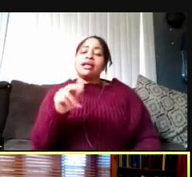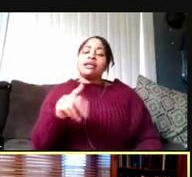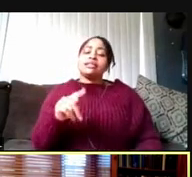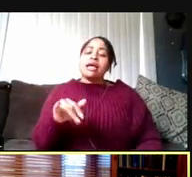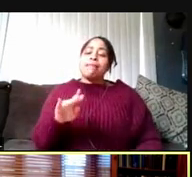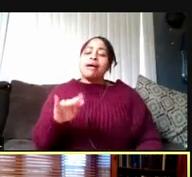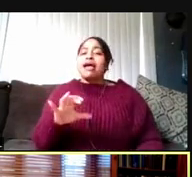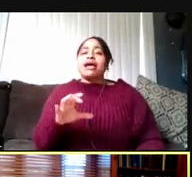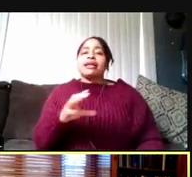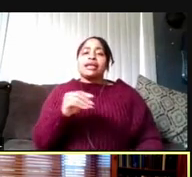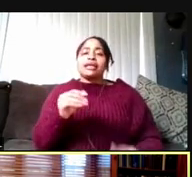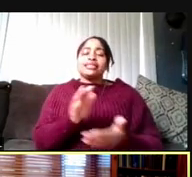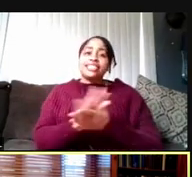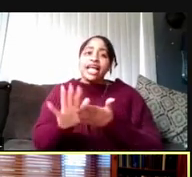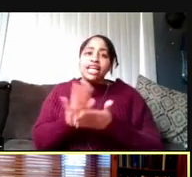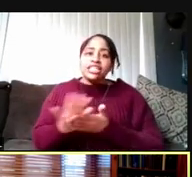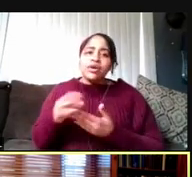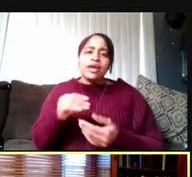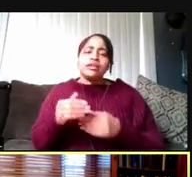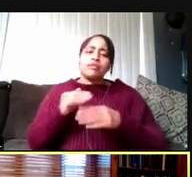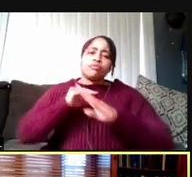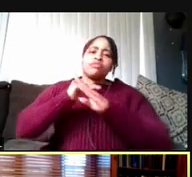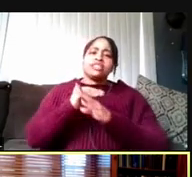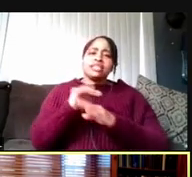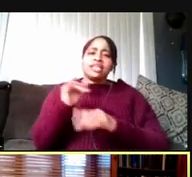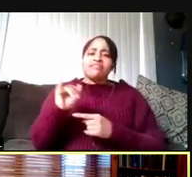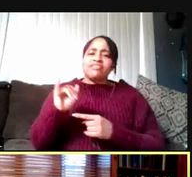Preventing infectious disease from killing people.